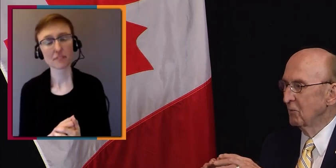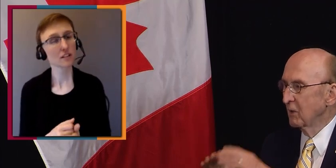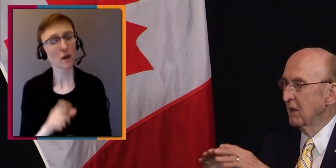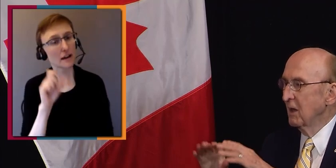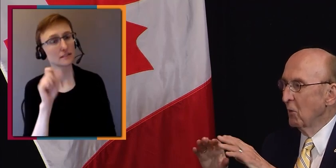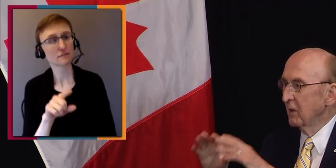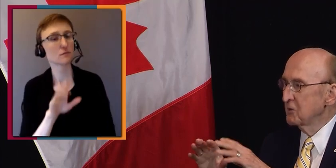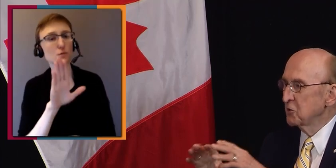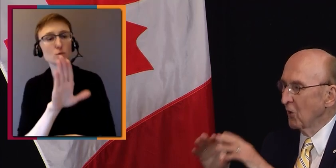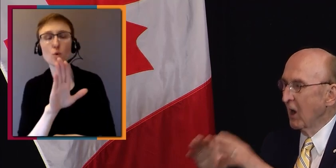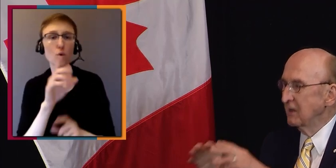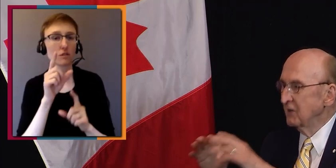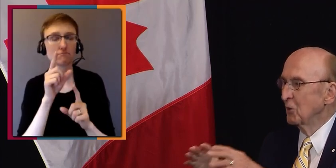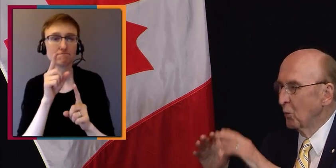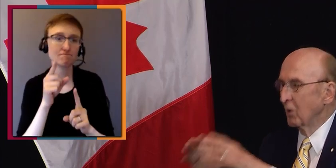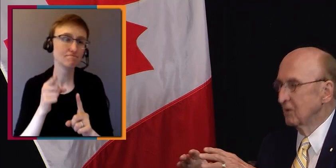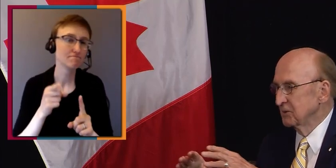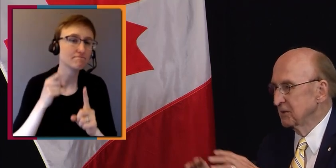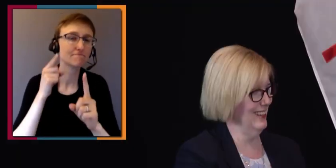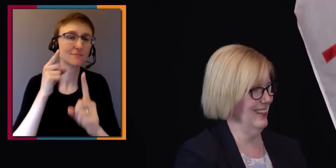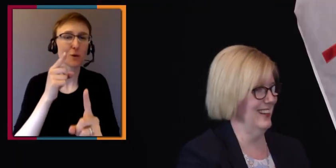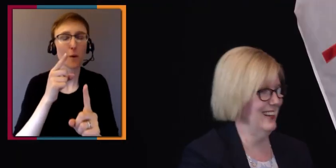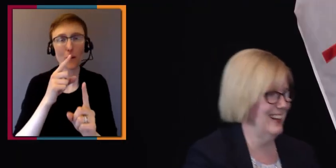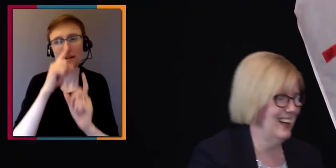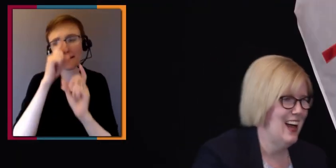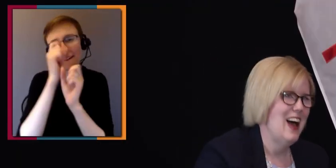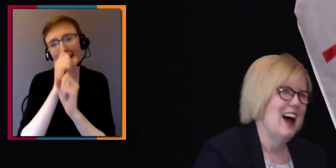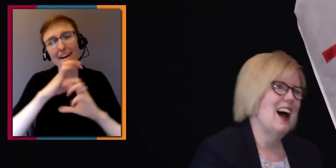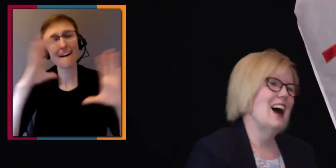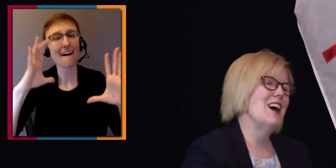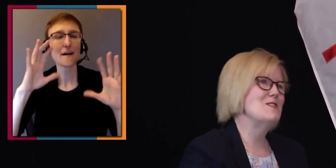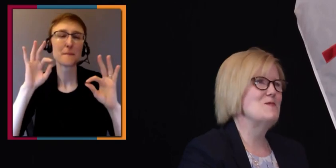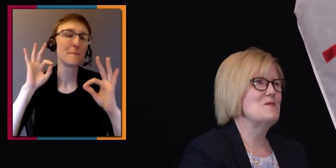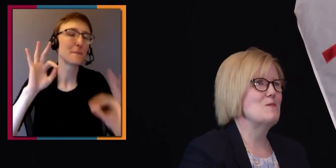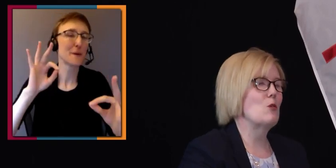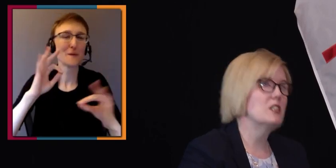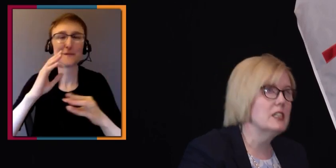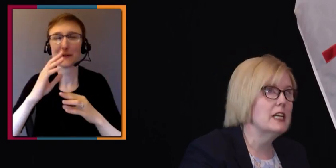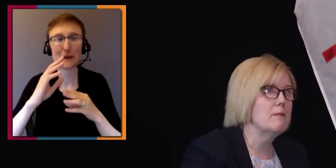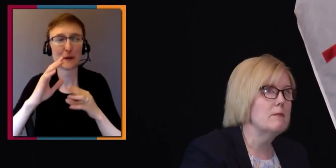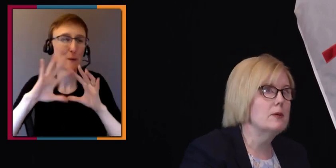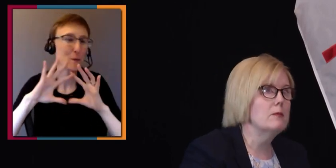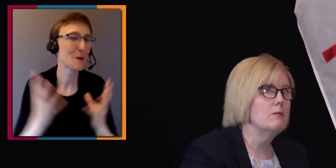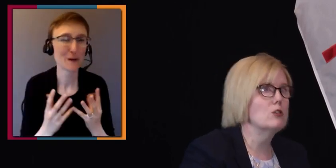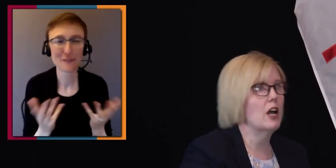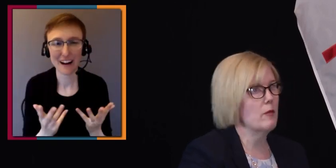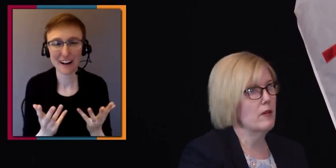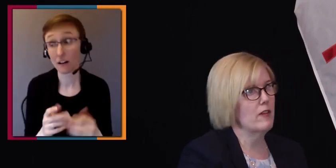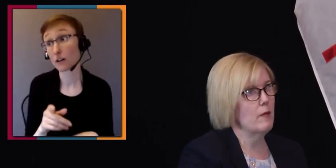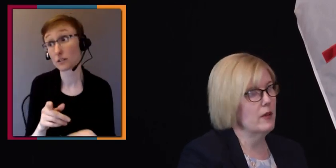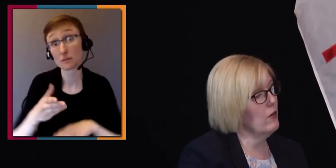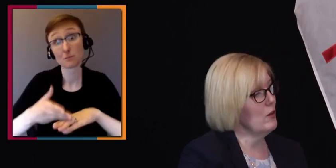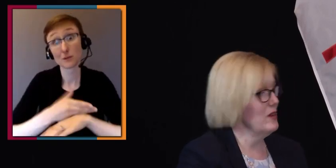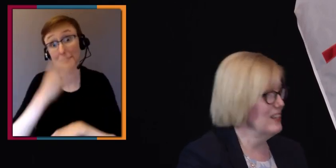What is your ideal world? Put it that way. More sleep, more time with my family.